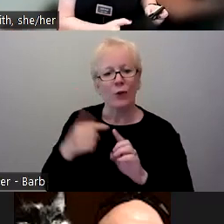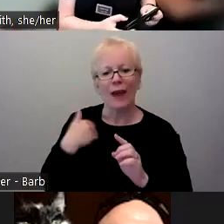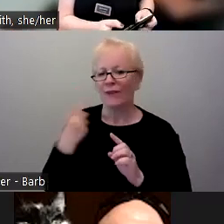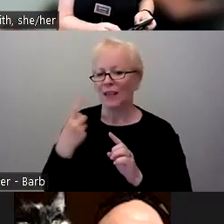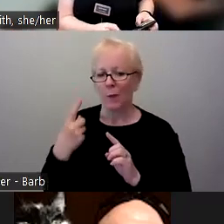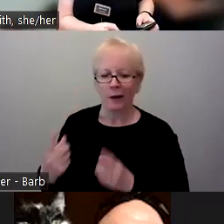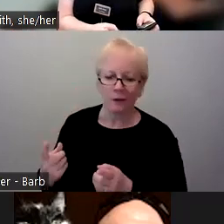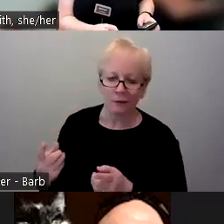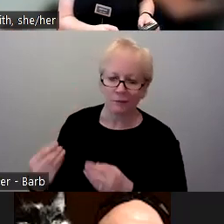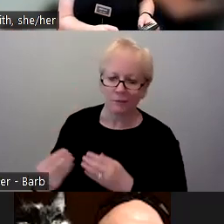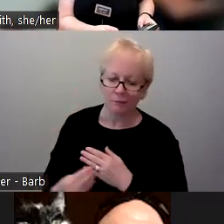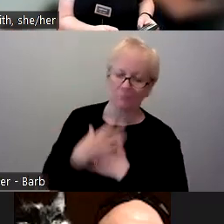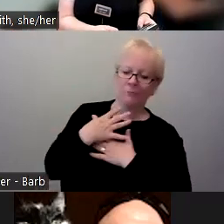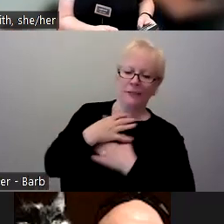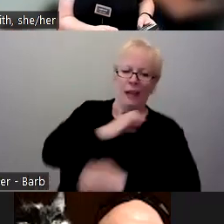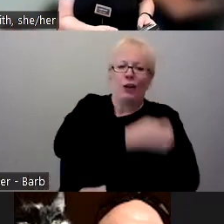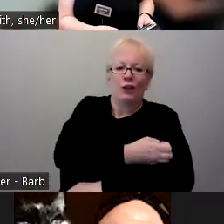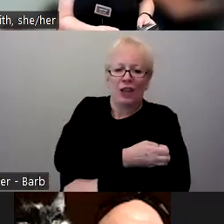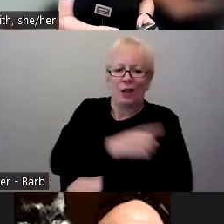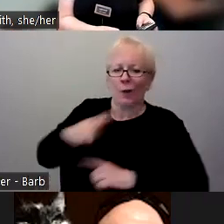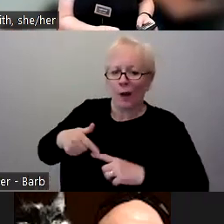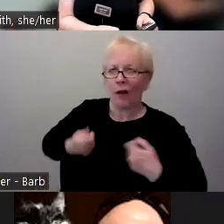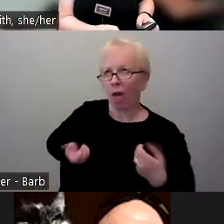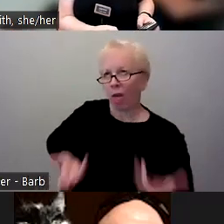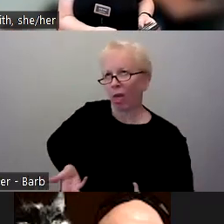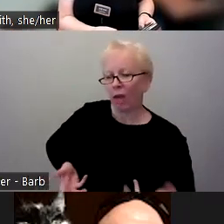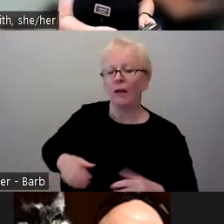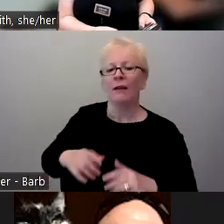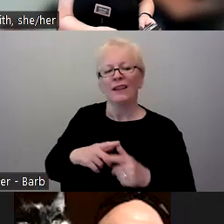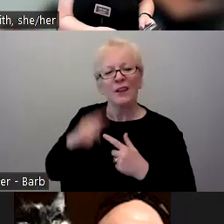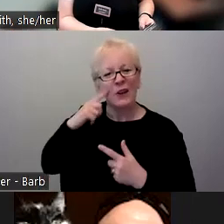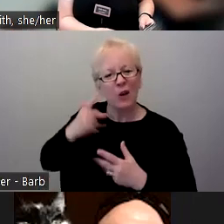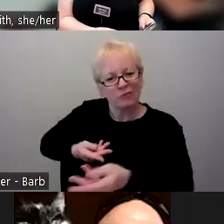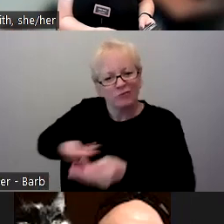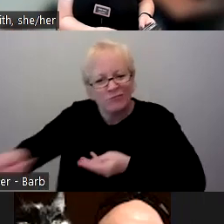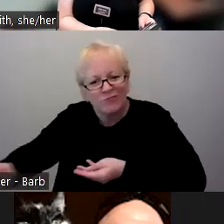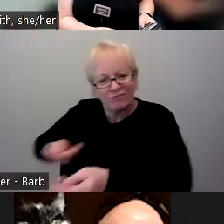have anymore, and vice versa and be able to cheer one another on like that.